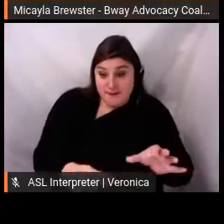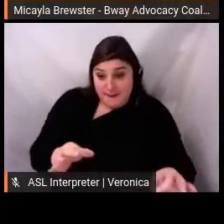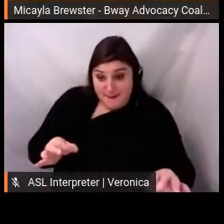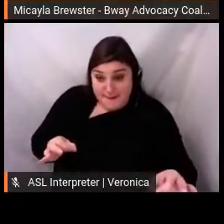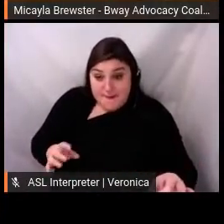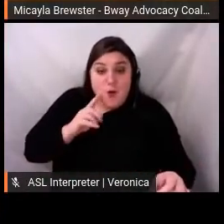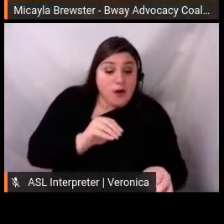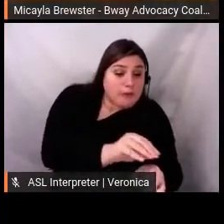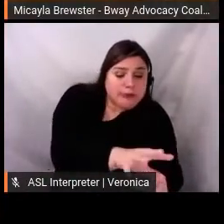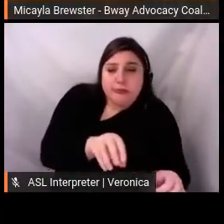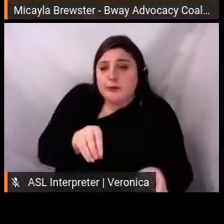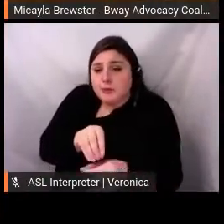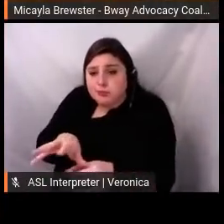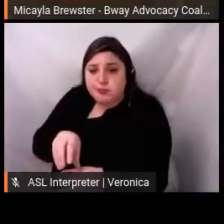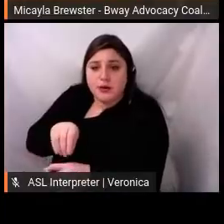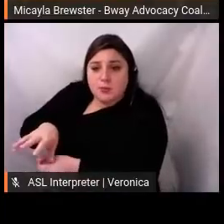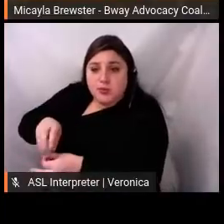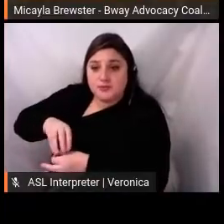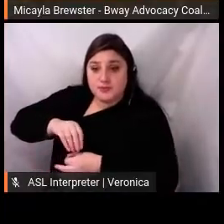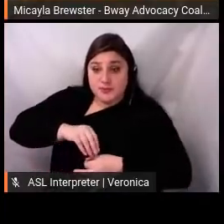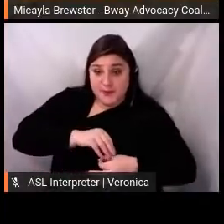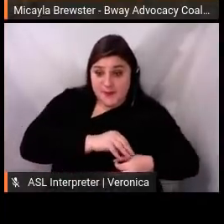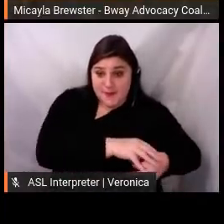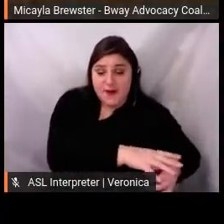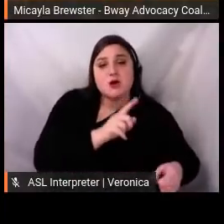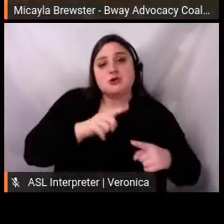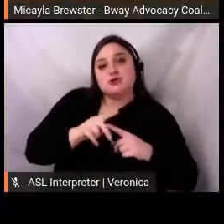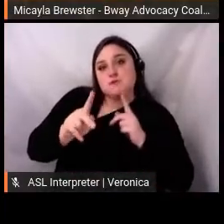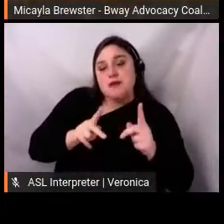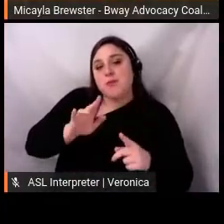colleagues who are also in our target audience. So.